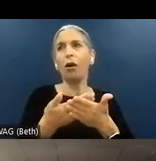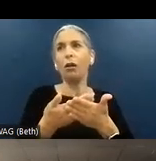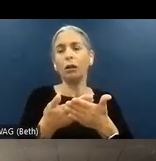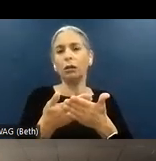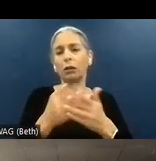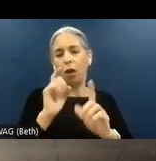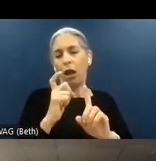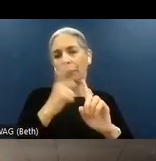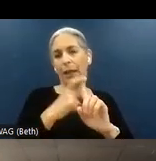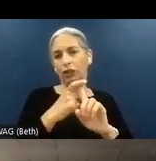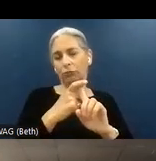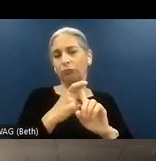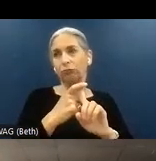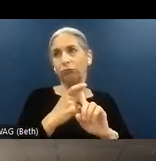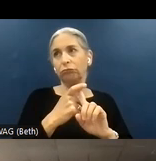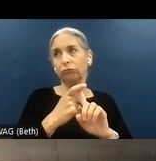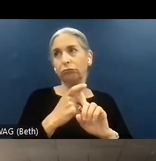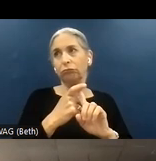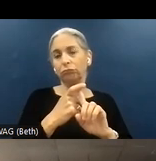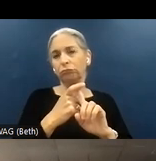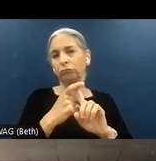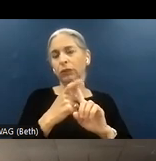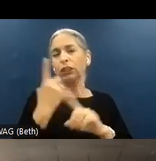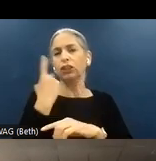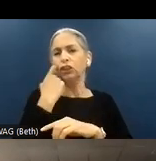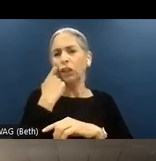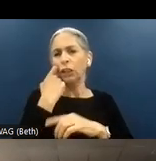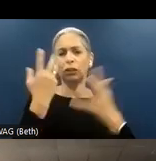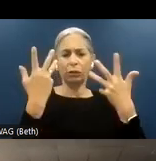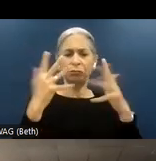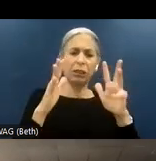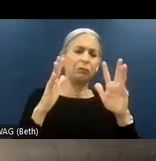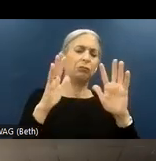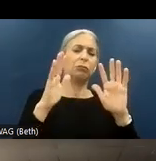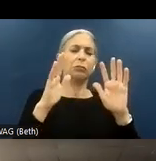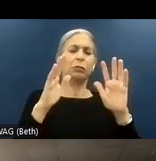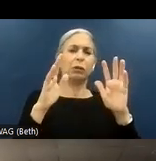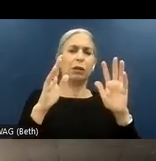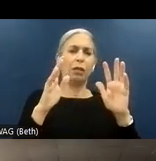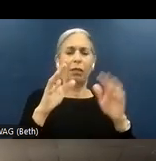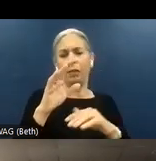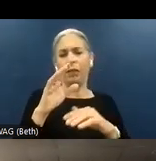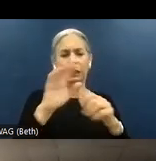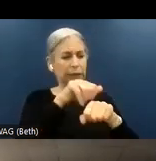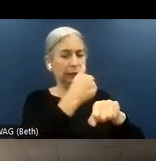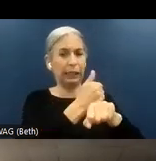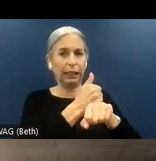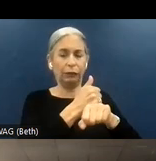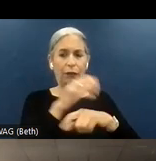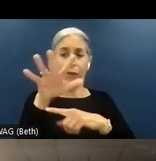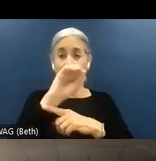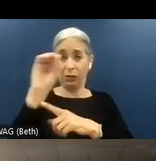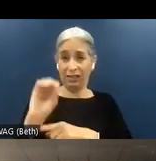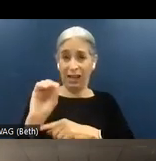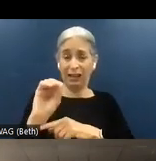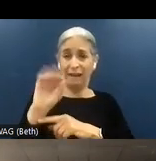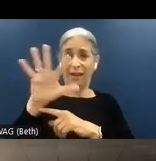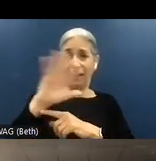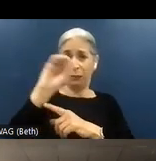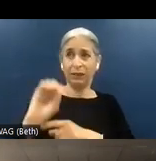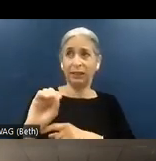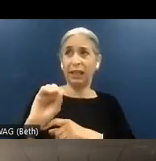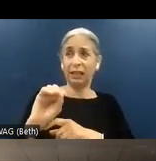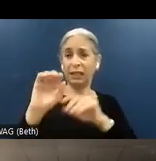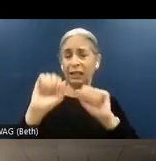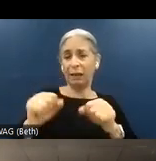part. Just to complete, let's say, the context around that 5%, 5% are the success criteria